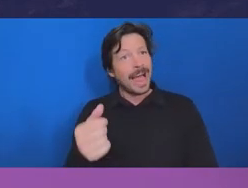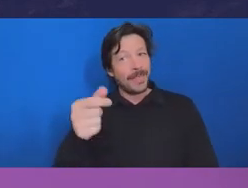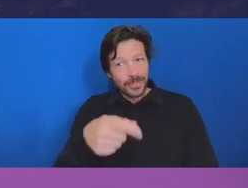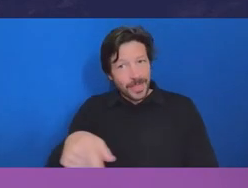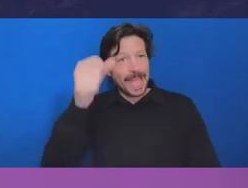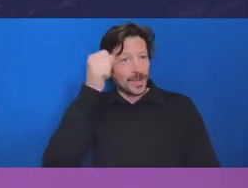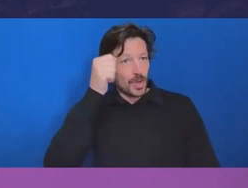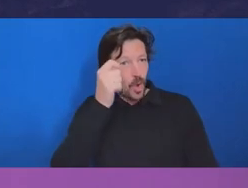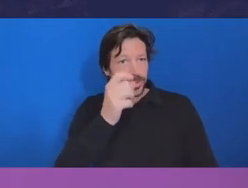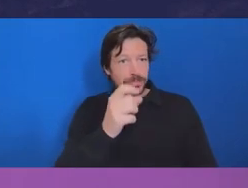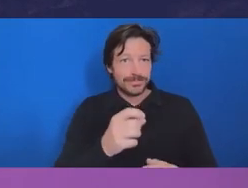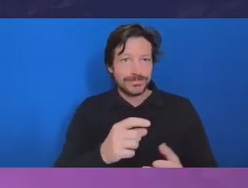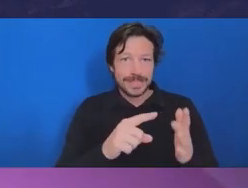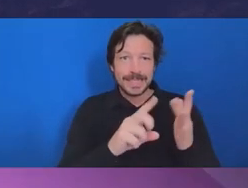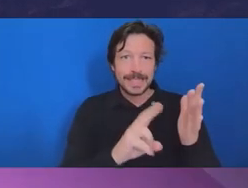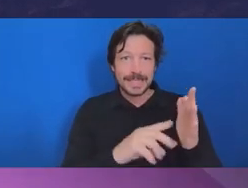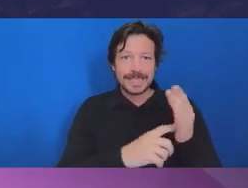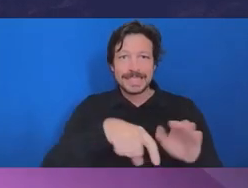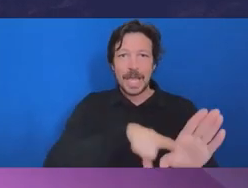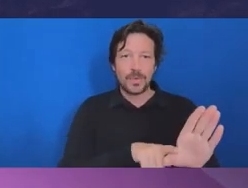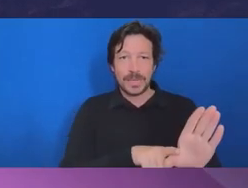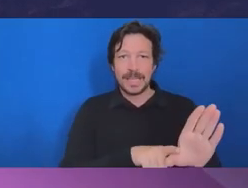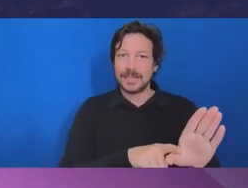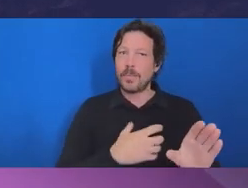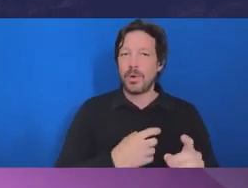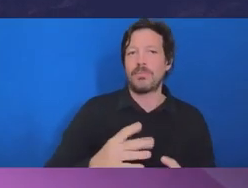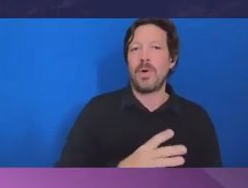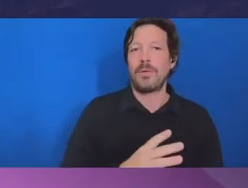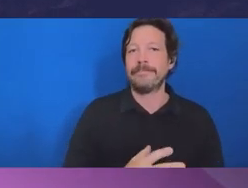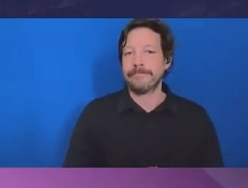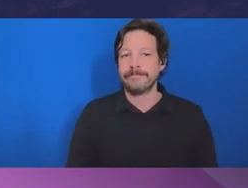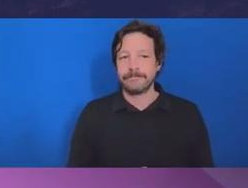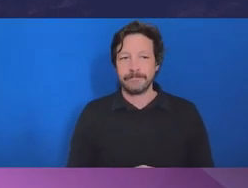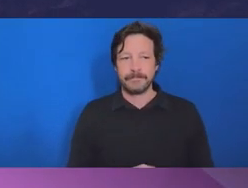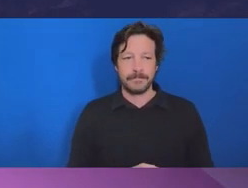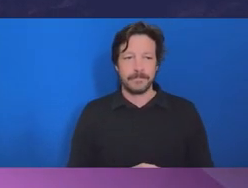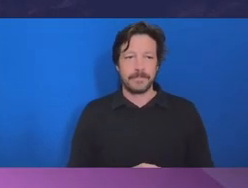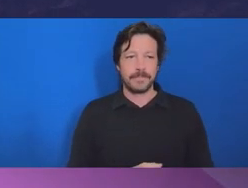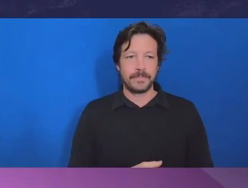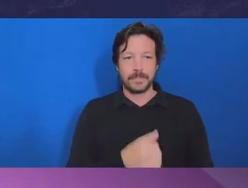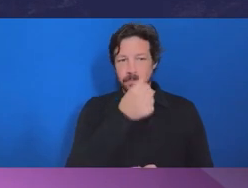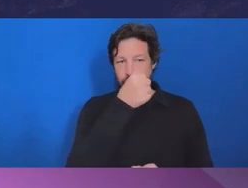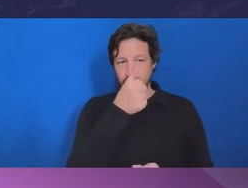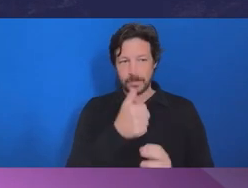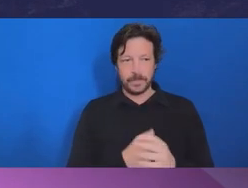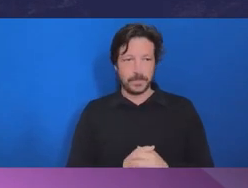And that's a really good thing. Auditor-General Greaves: And in fact, I'm in my last year of my term as well.